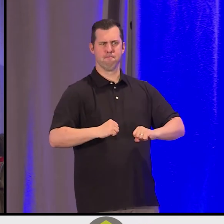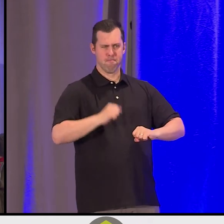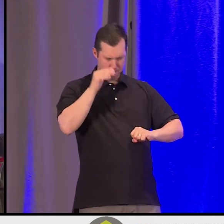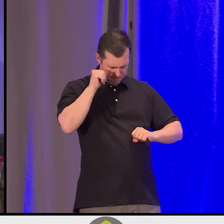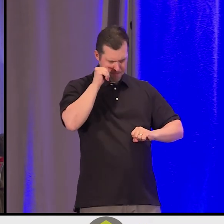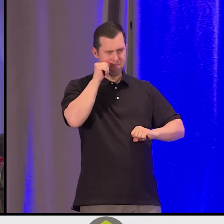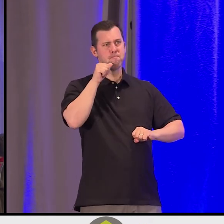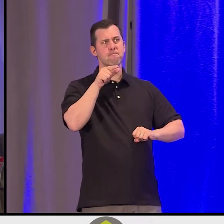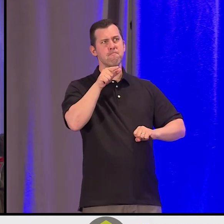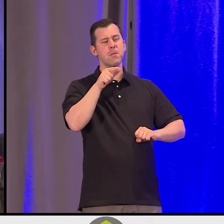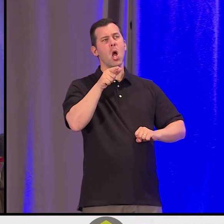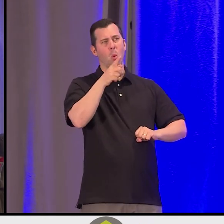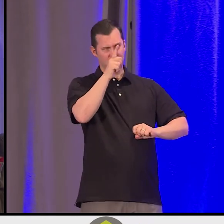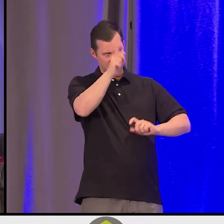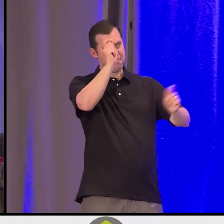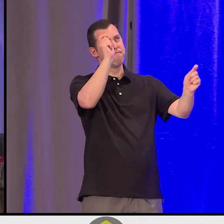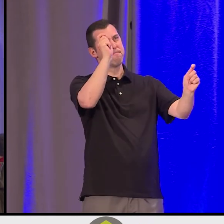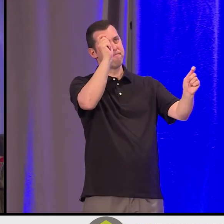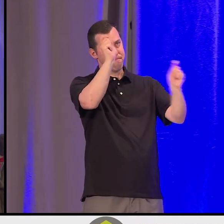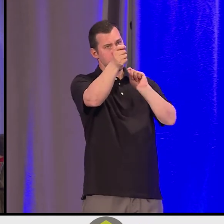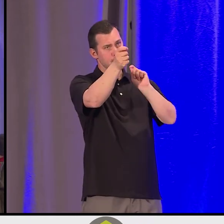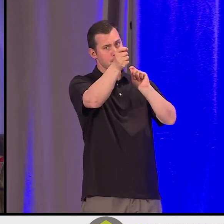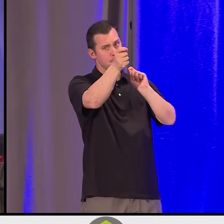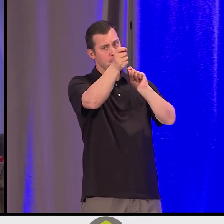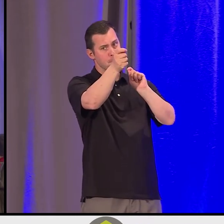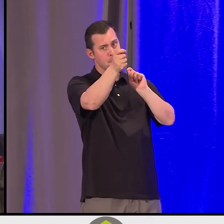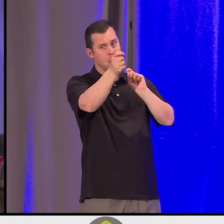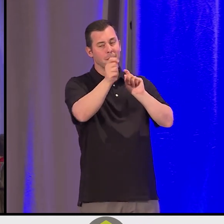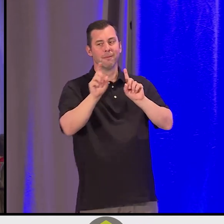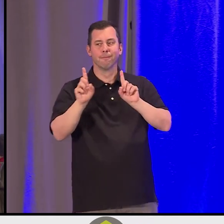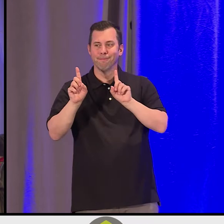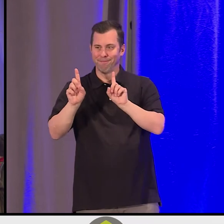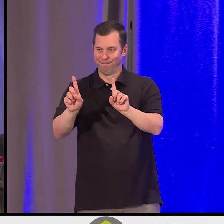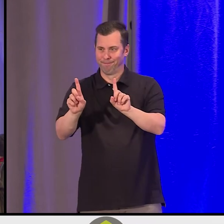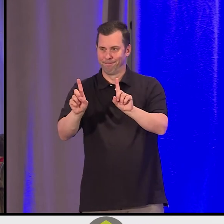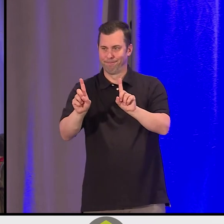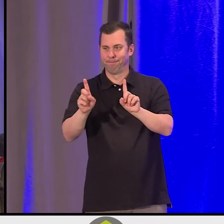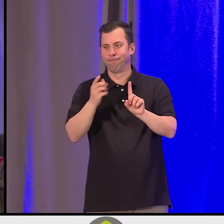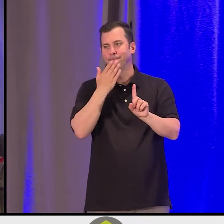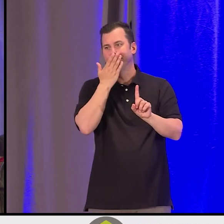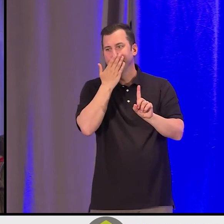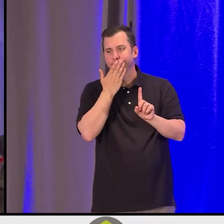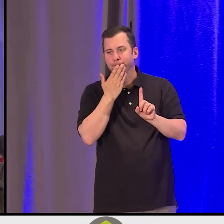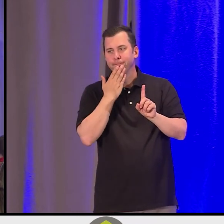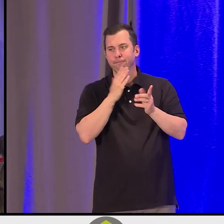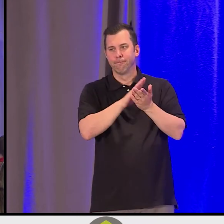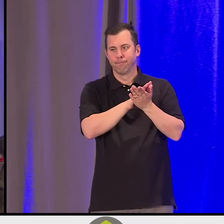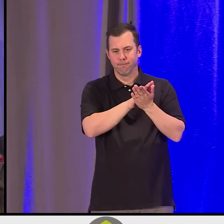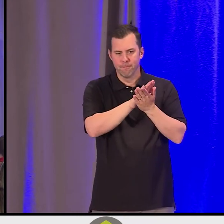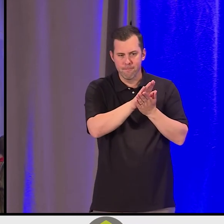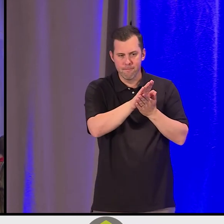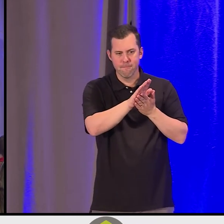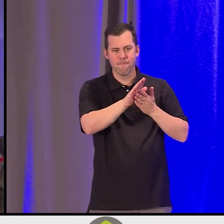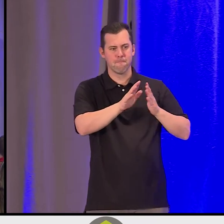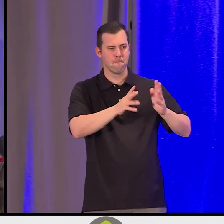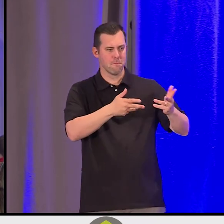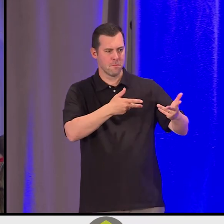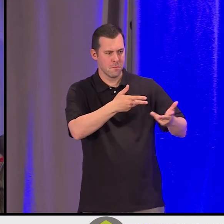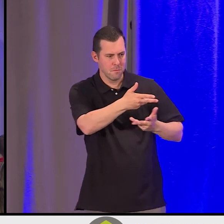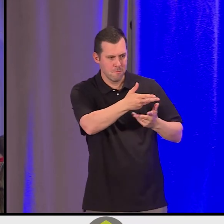that we believe in certain ways forward, and do so in a kind and gentle way where we lean on each other, where we need one another,